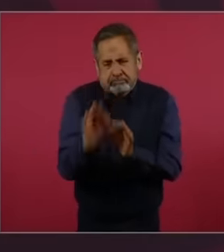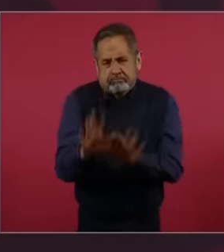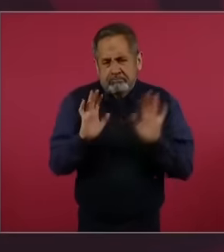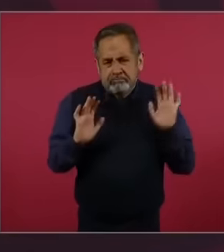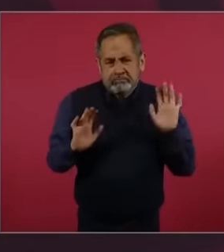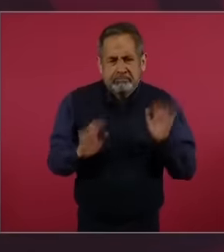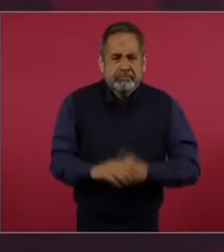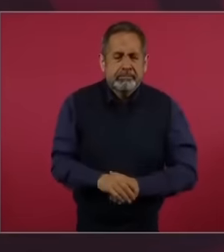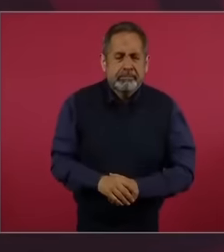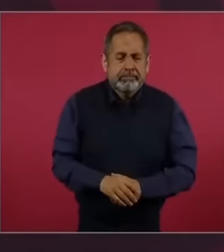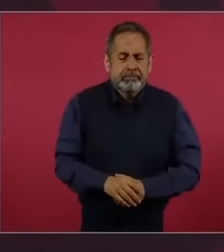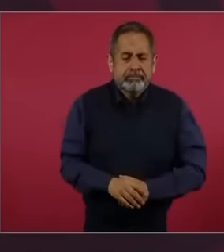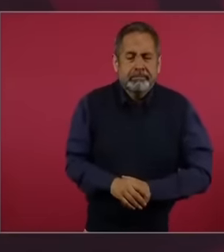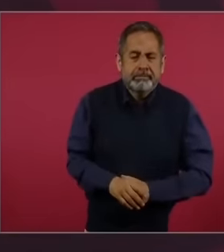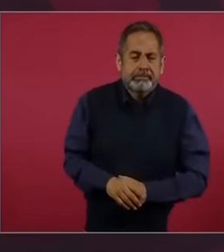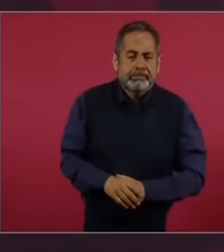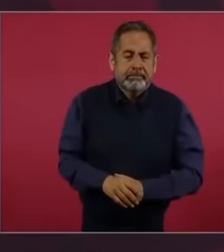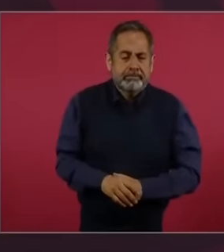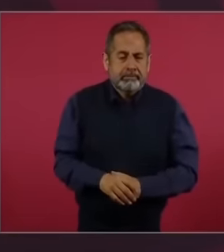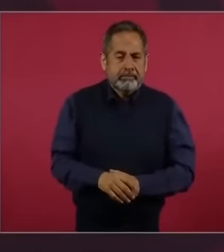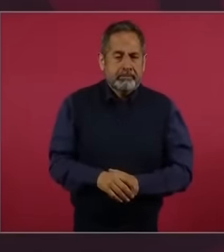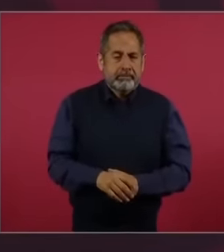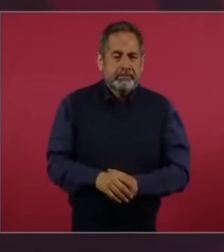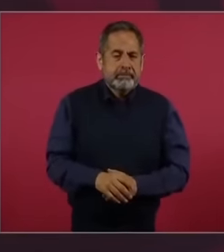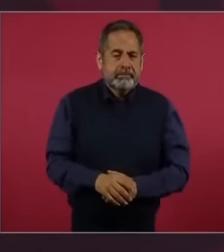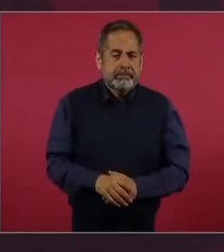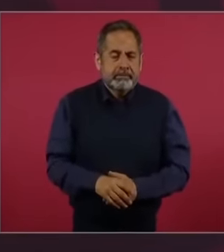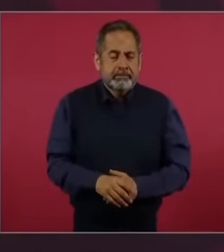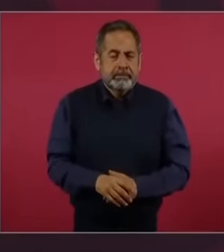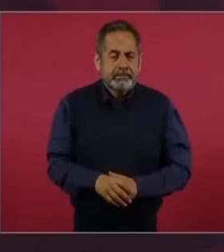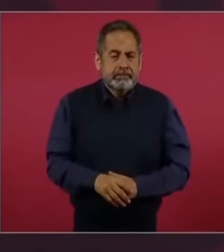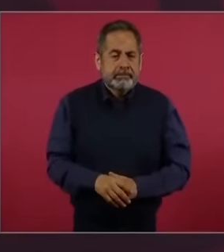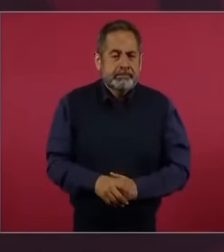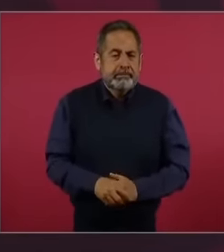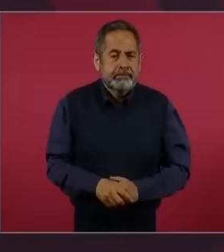and we would not have advanced eh what is is